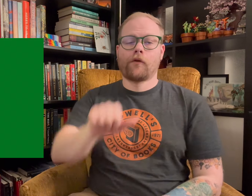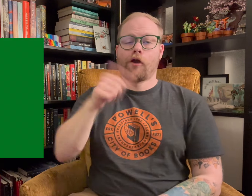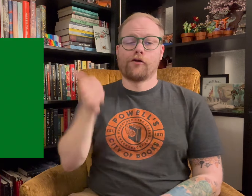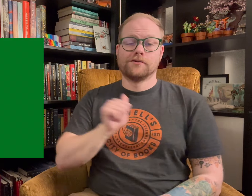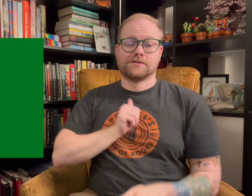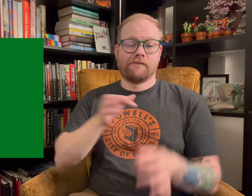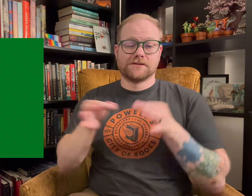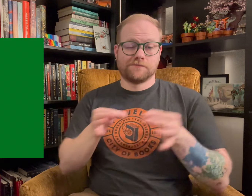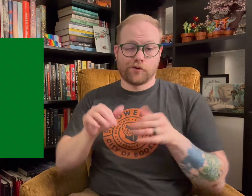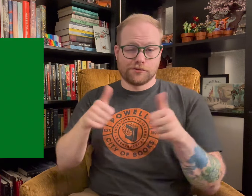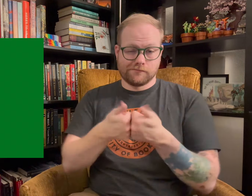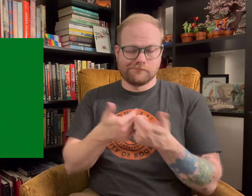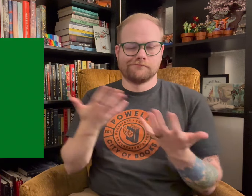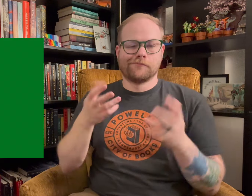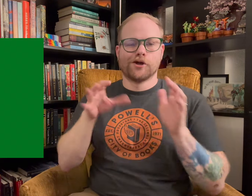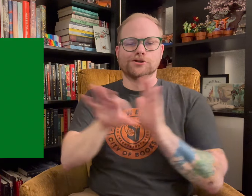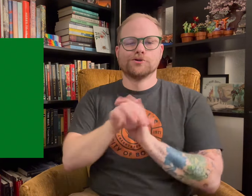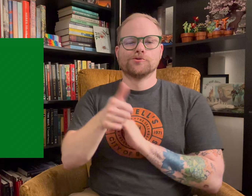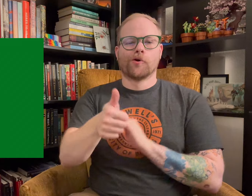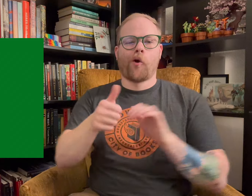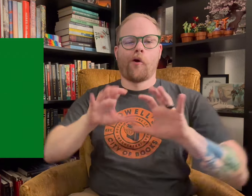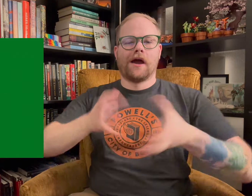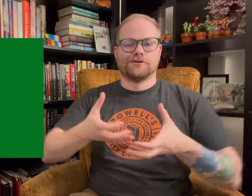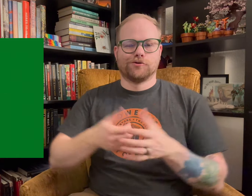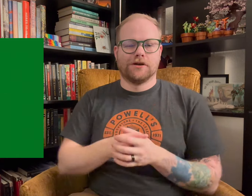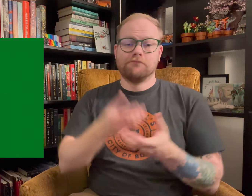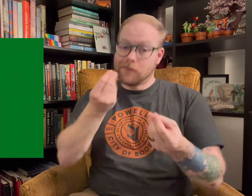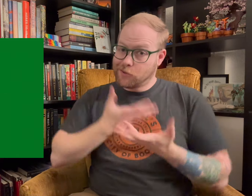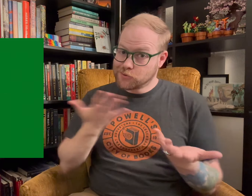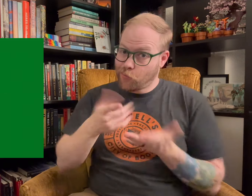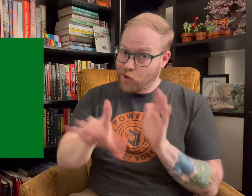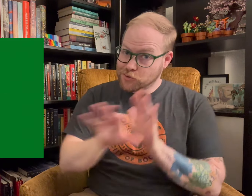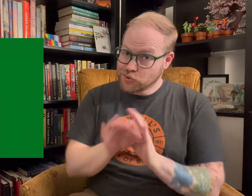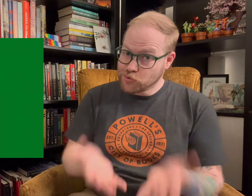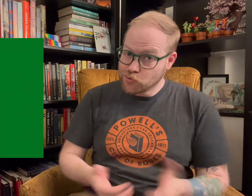Another self explanatory prompt is Choose Your Own Category. Let us know what you choose!